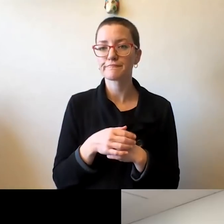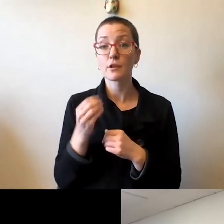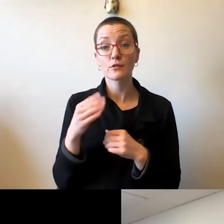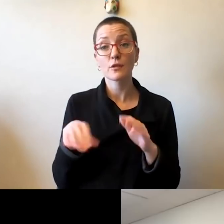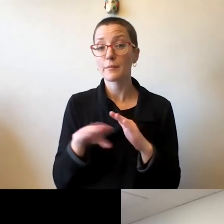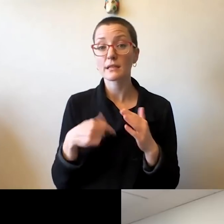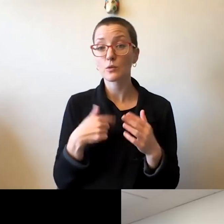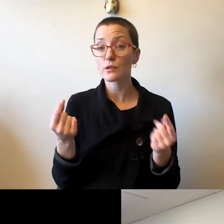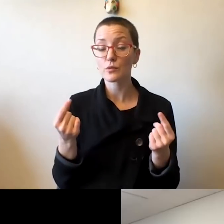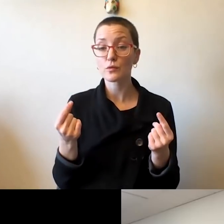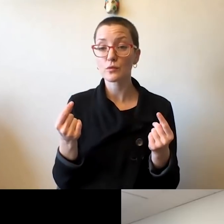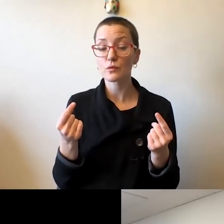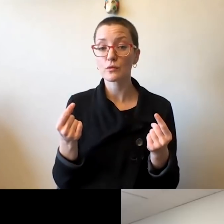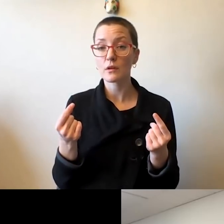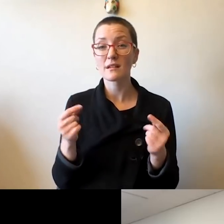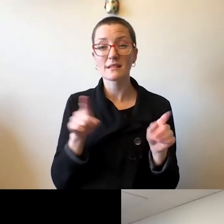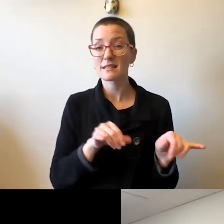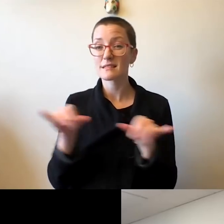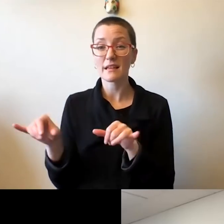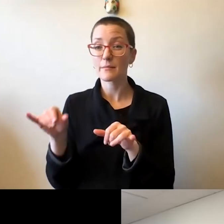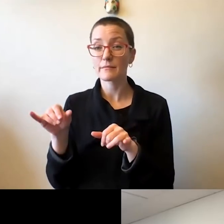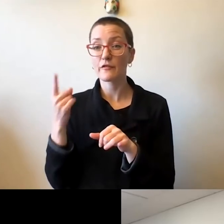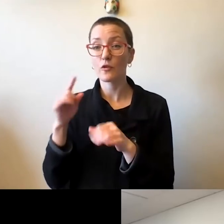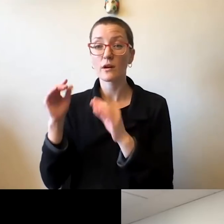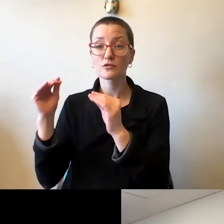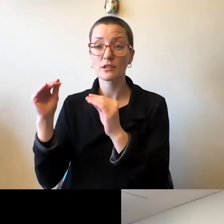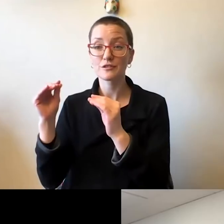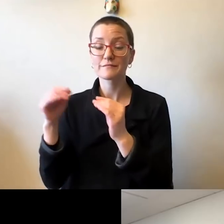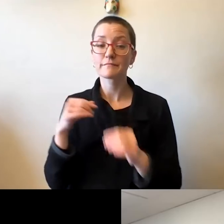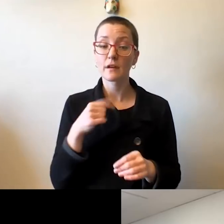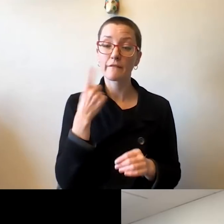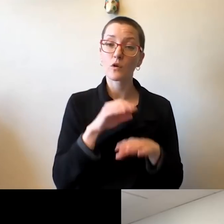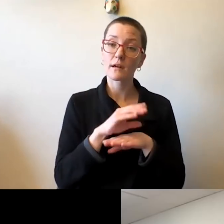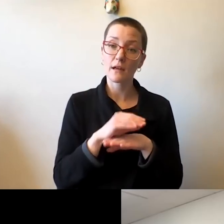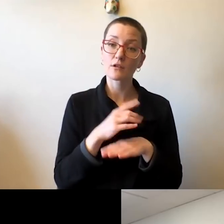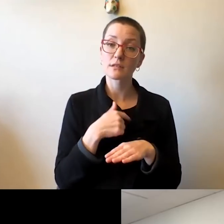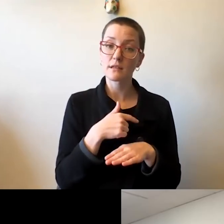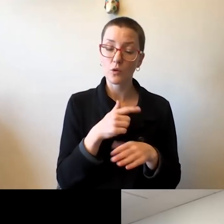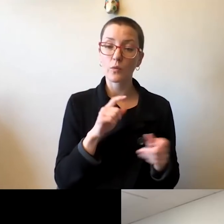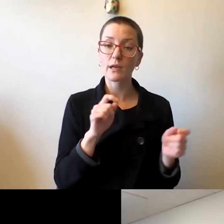with instruction; we had to flip to a more web-based approach,